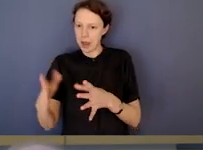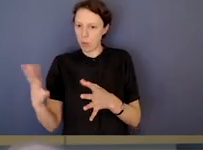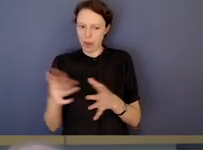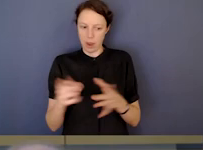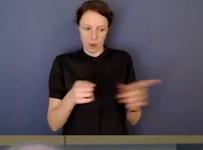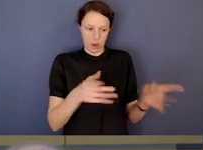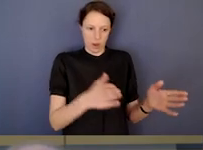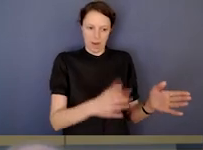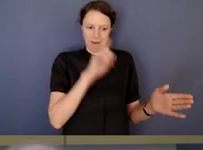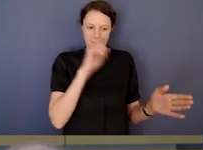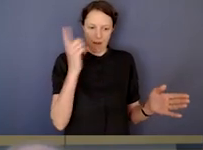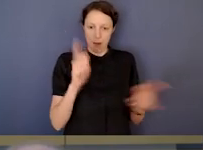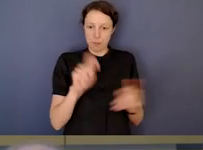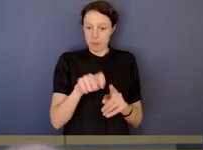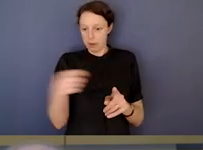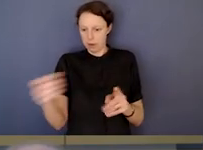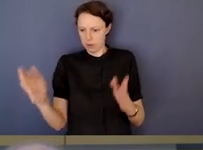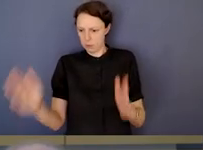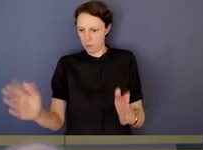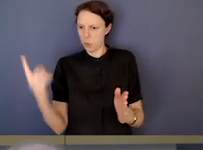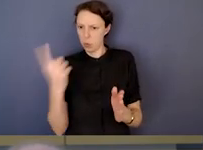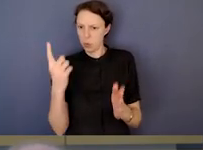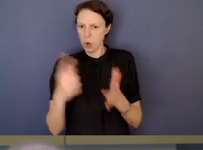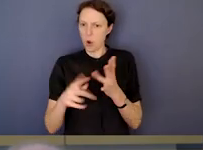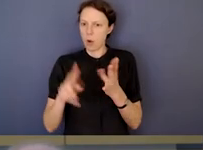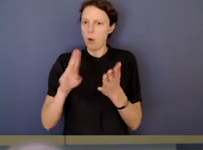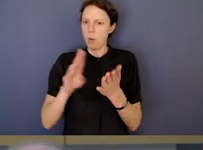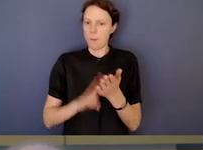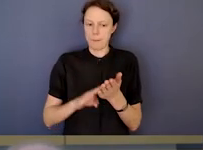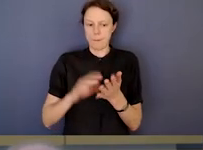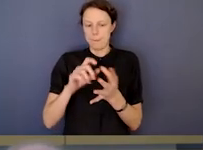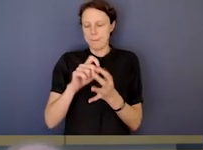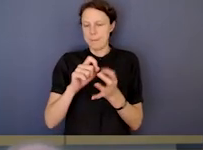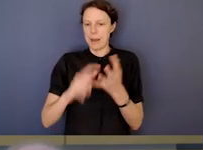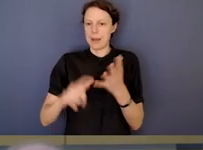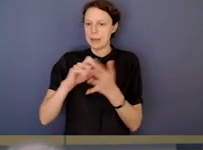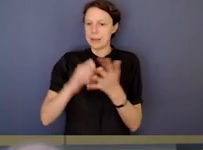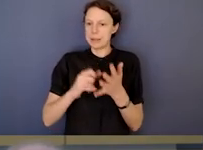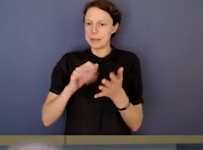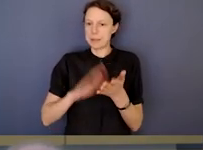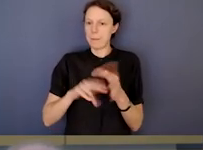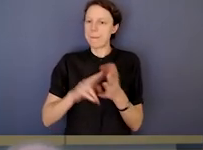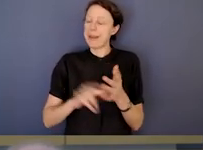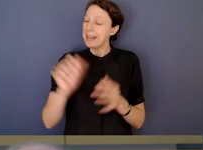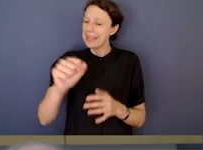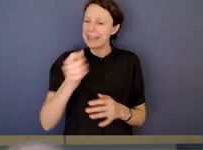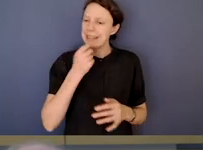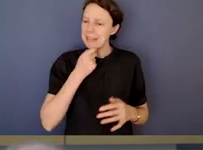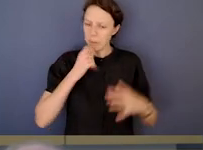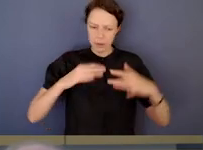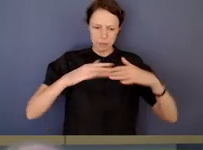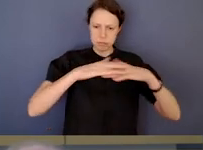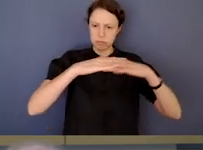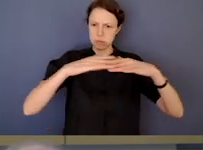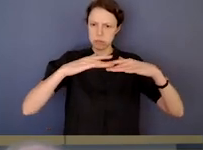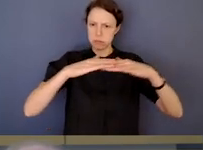We do, it's such an important area where the boundaries are quite porous so often and we do need to work very closely together.